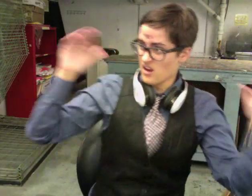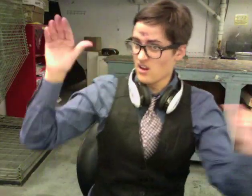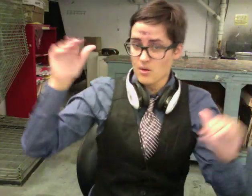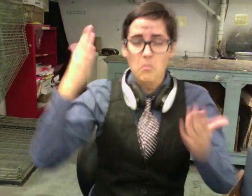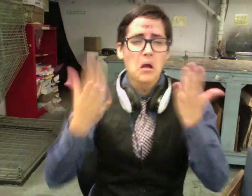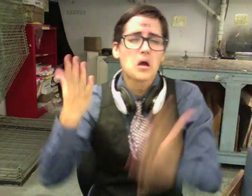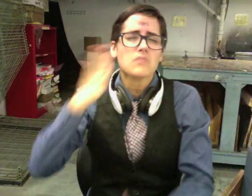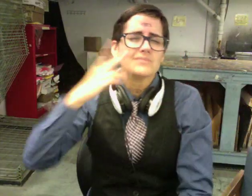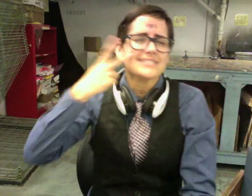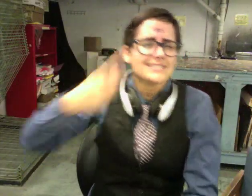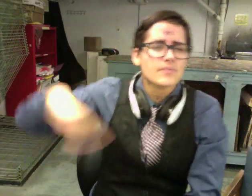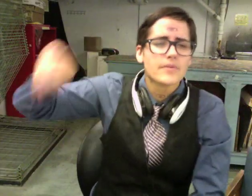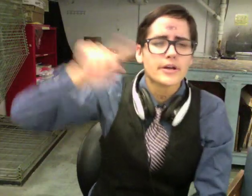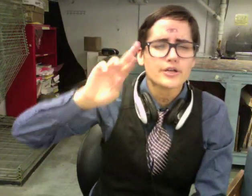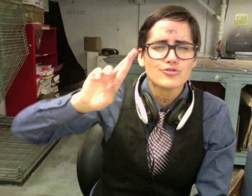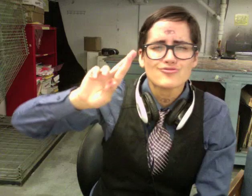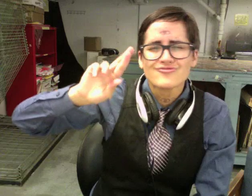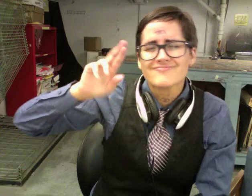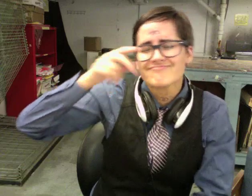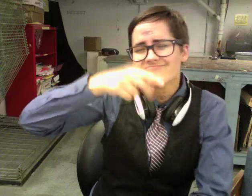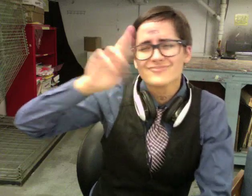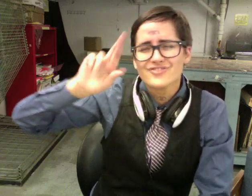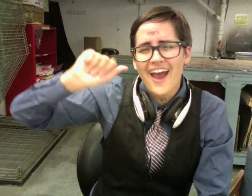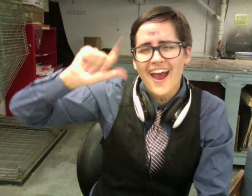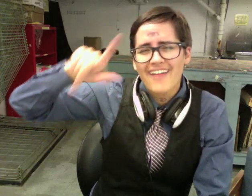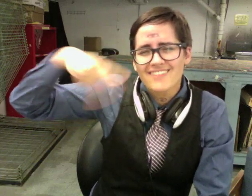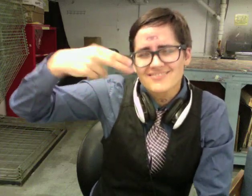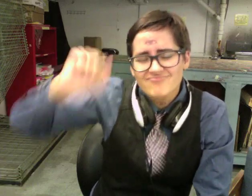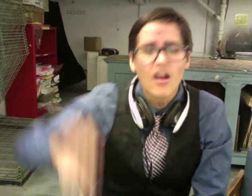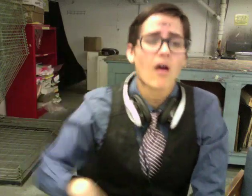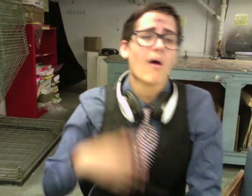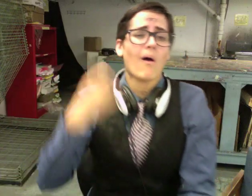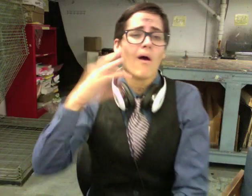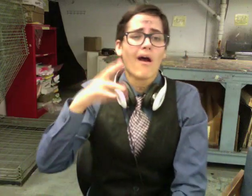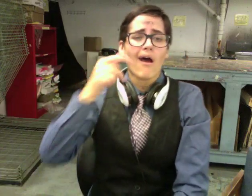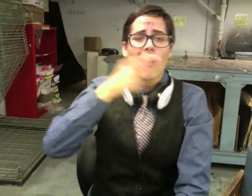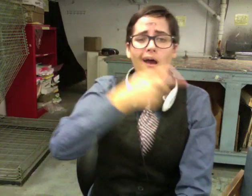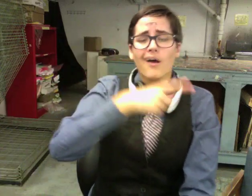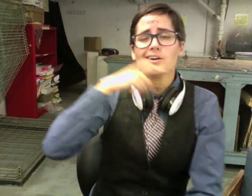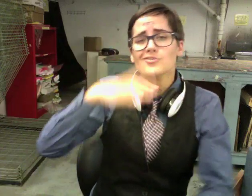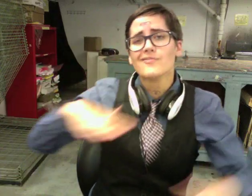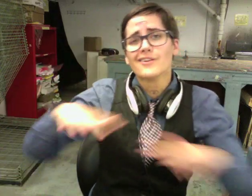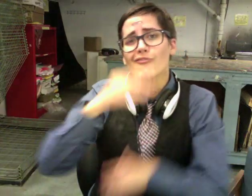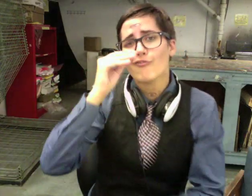any angels you may come across while shopping at the Ralph's, or at the Desert Flower Arcade